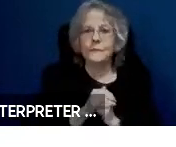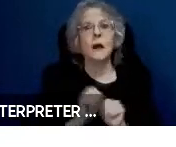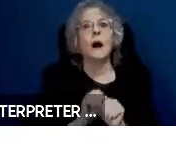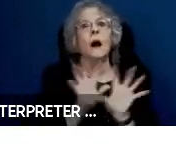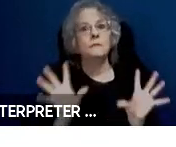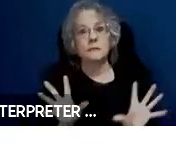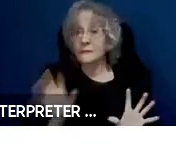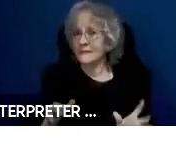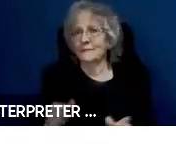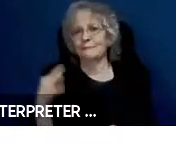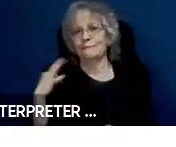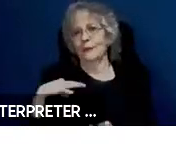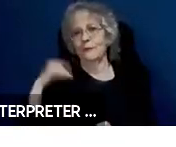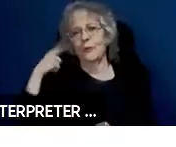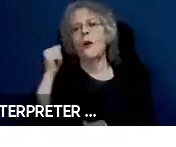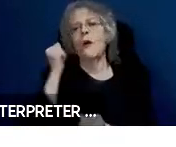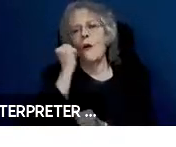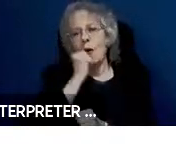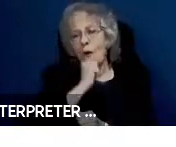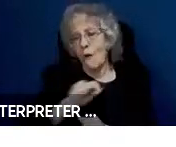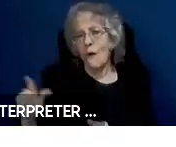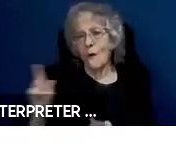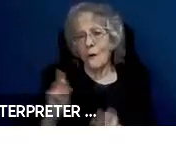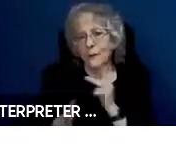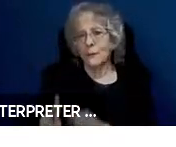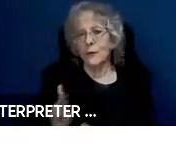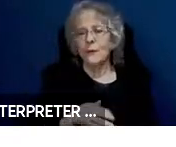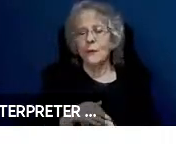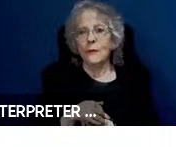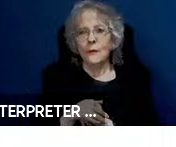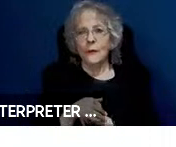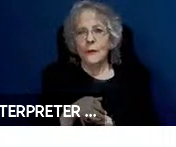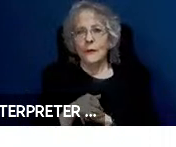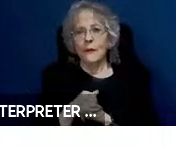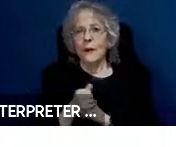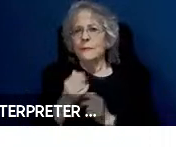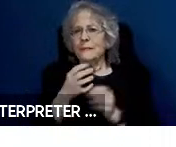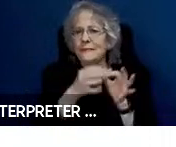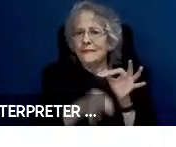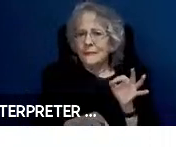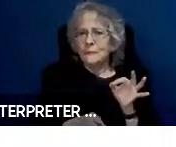everybody. We can have a layered interface with very, very simple limited interface